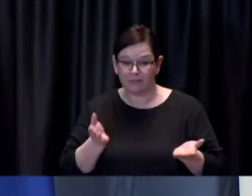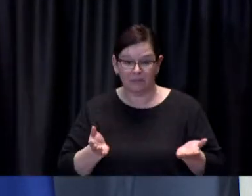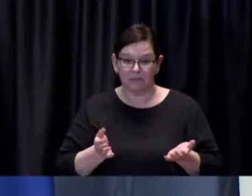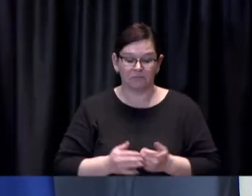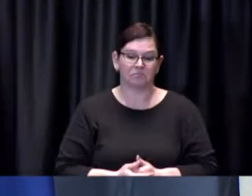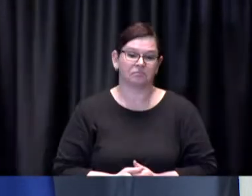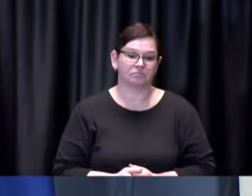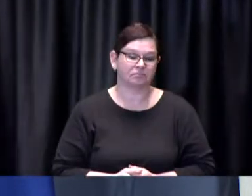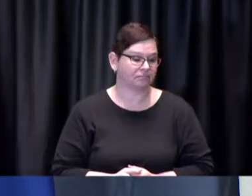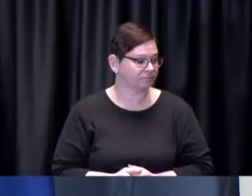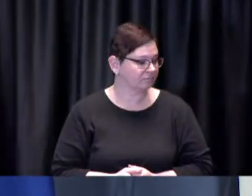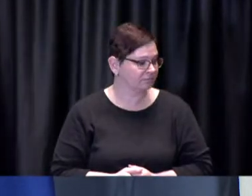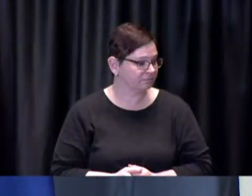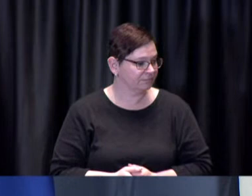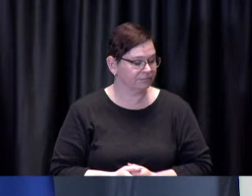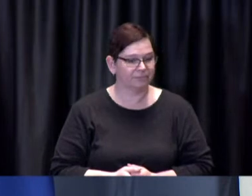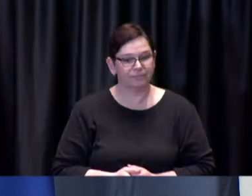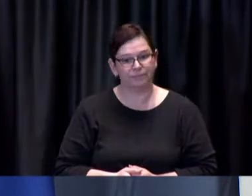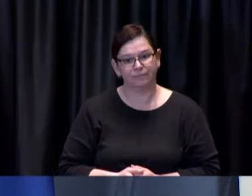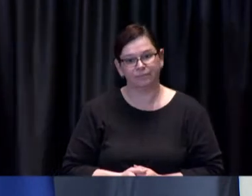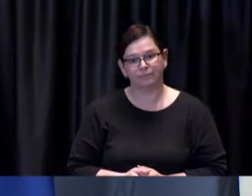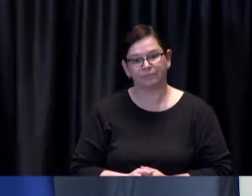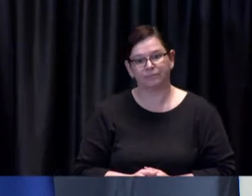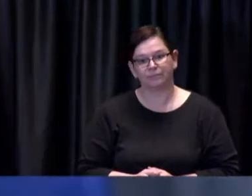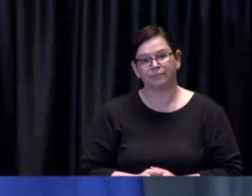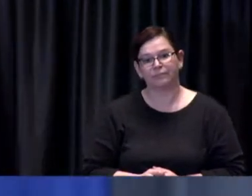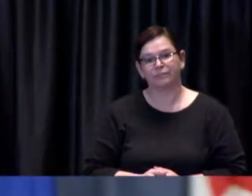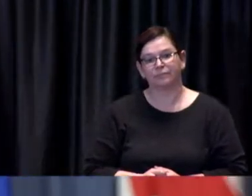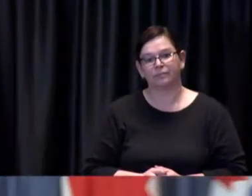Carleton Grant: Sorry was that directed at me? Brad: Yes sir Carl yes sorry Carleton anything you'd like to add?